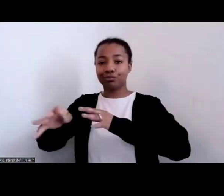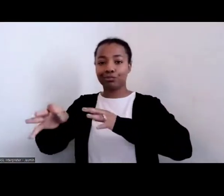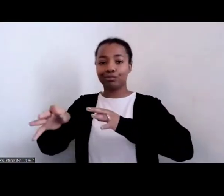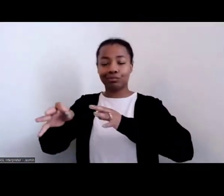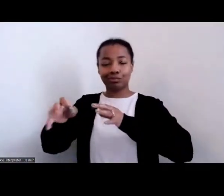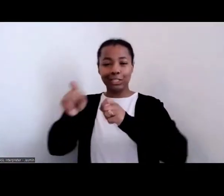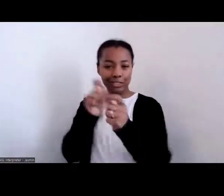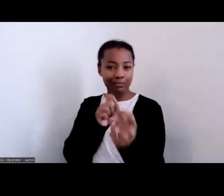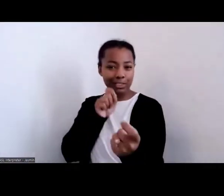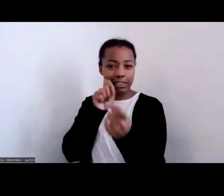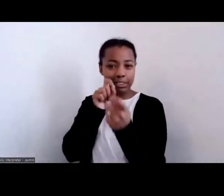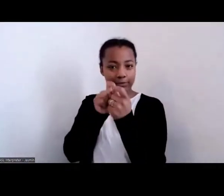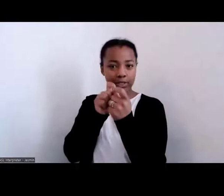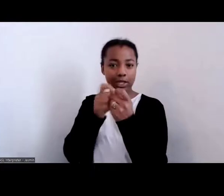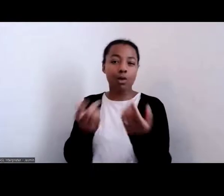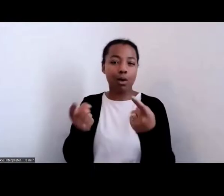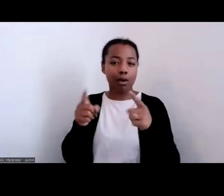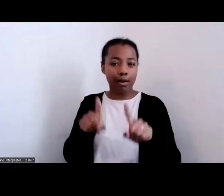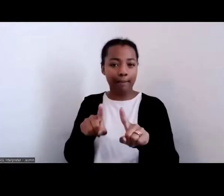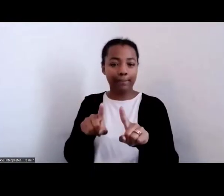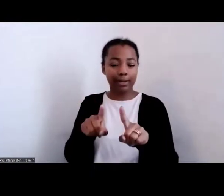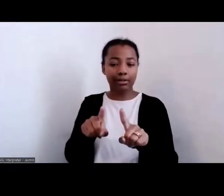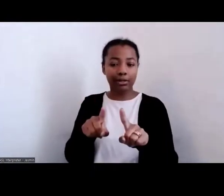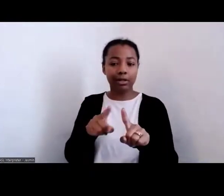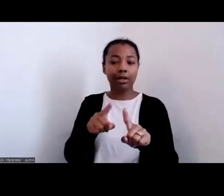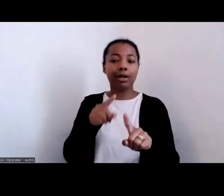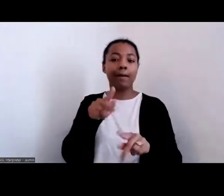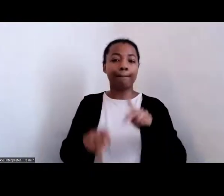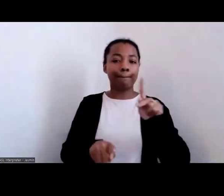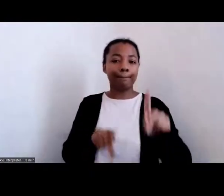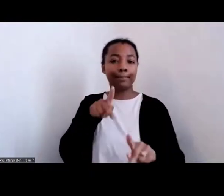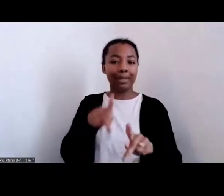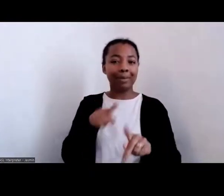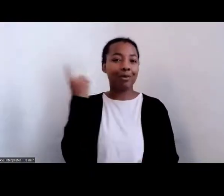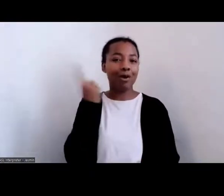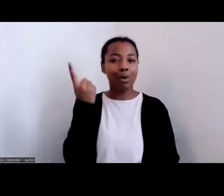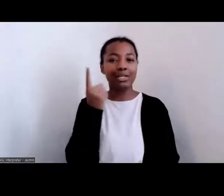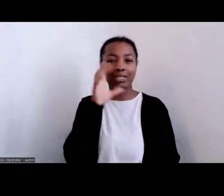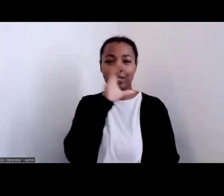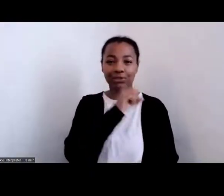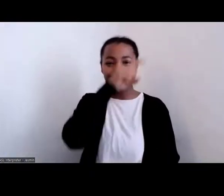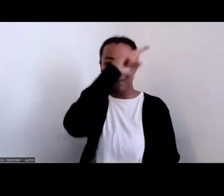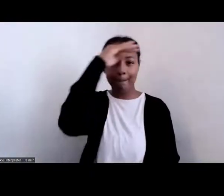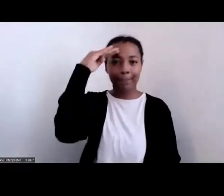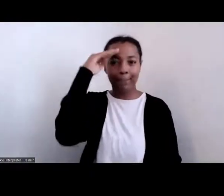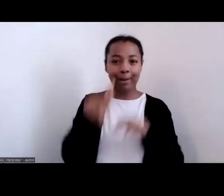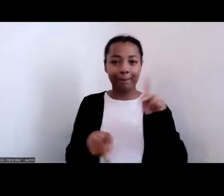people are always ever presently victims; right?